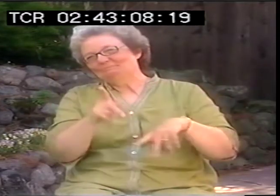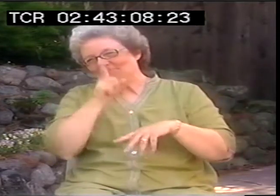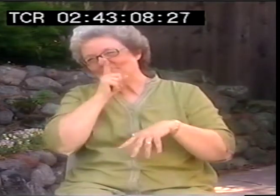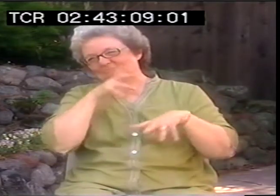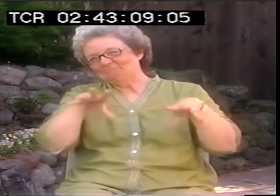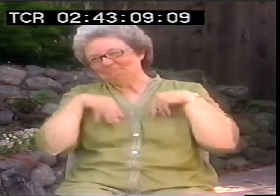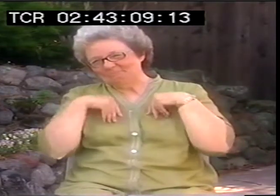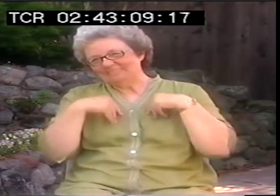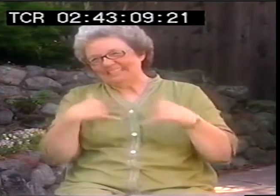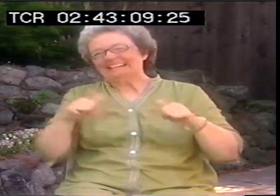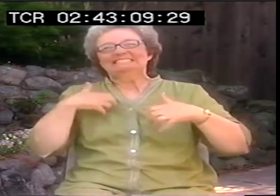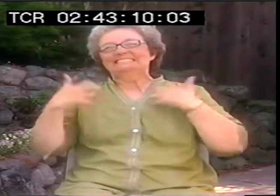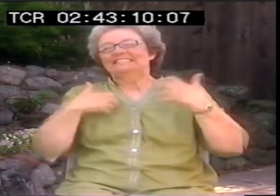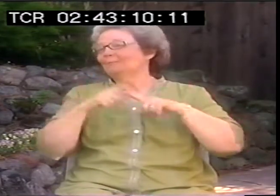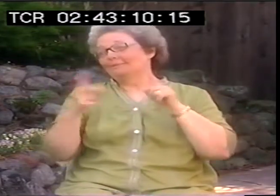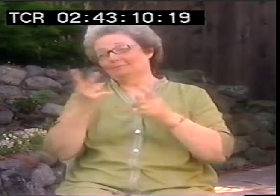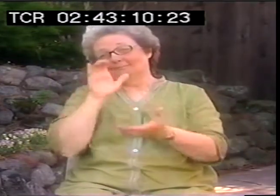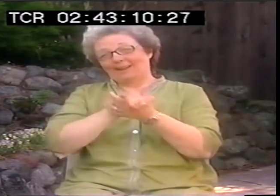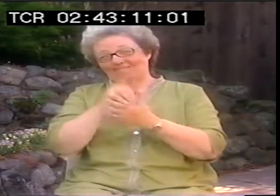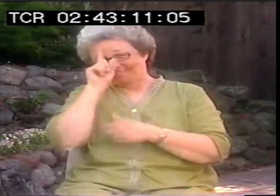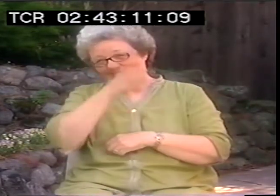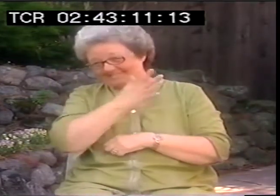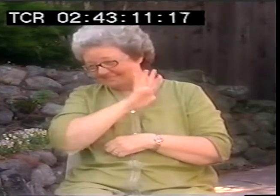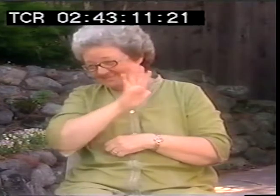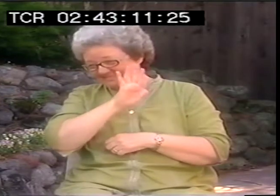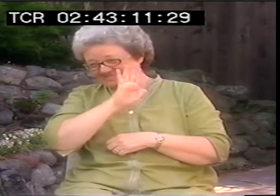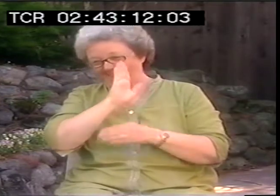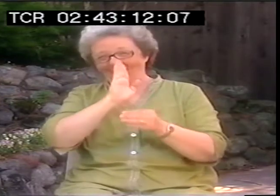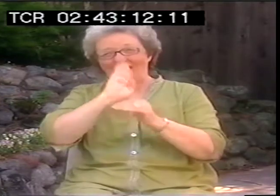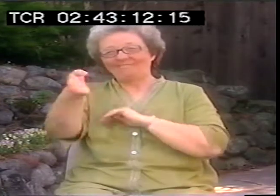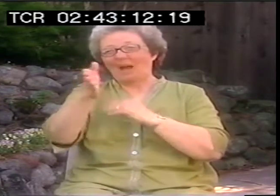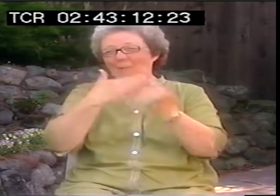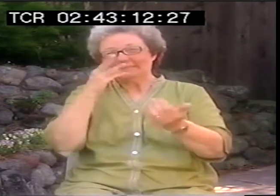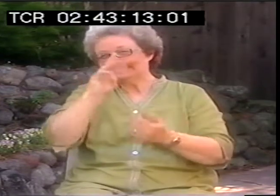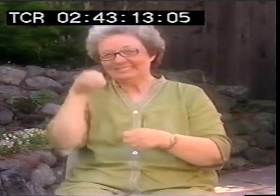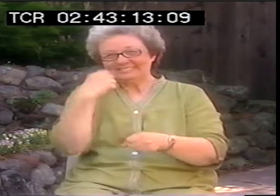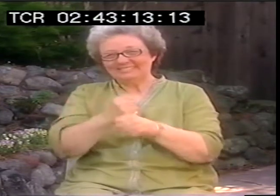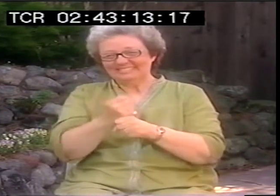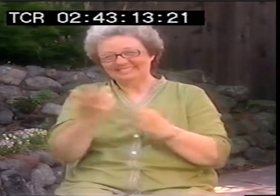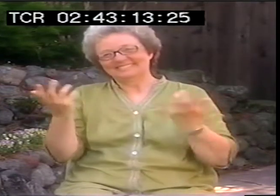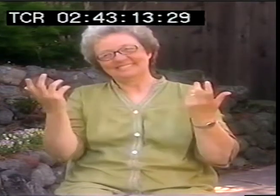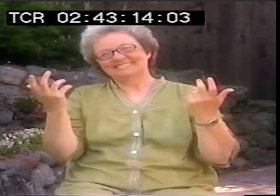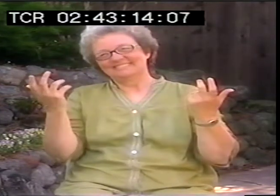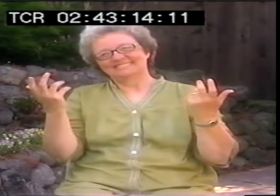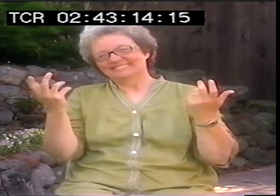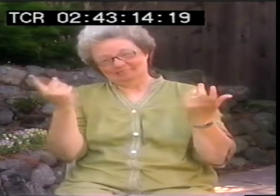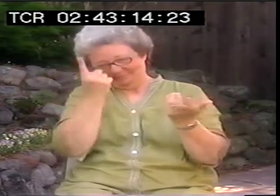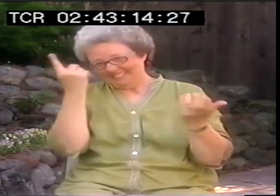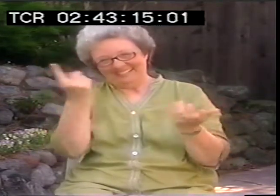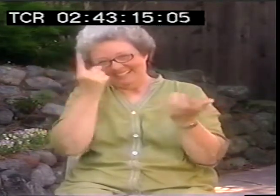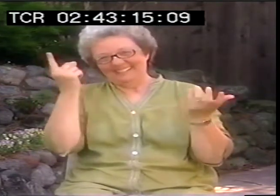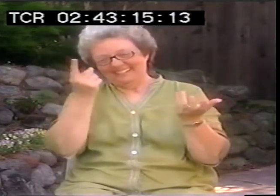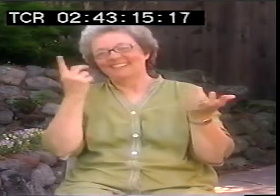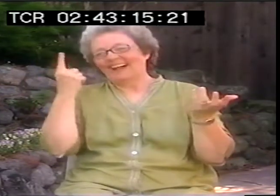I mean, like, for years that was just expected, right? I mean my parents have been married over 60 years and that was their traditional way.